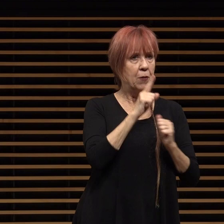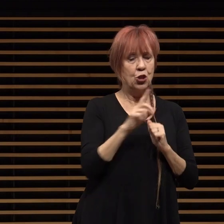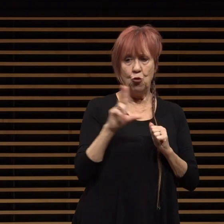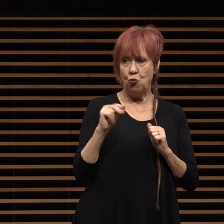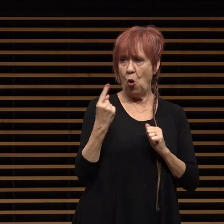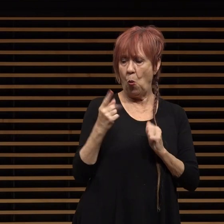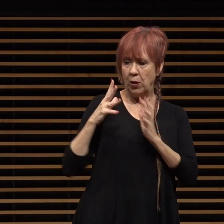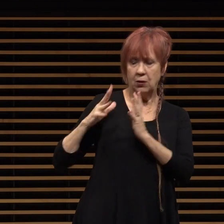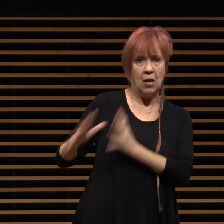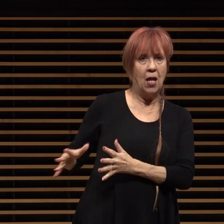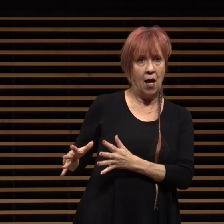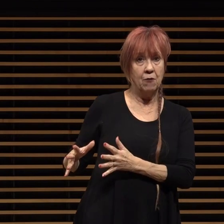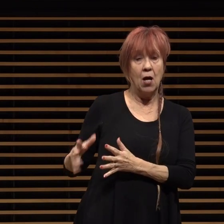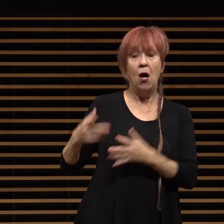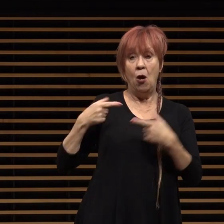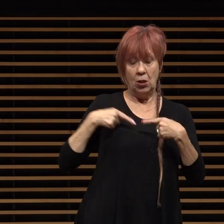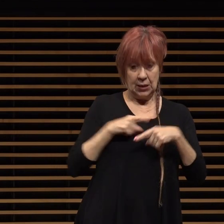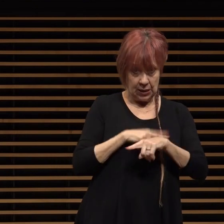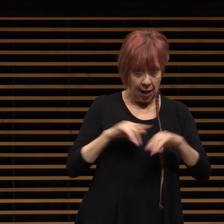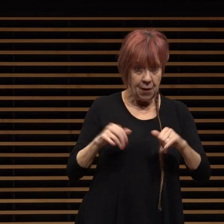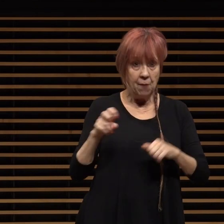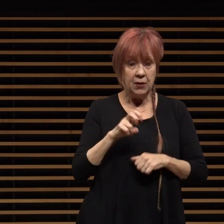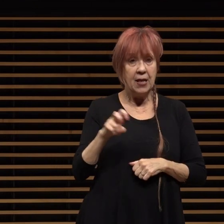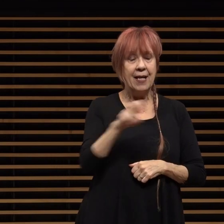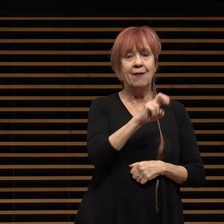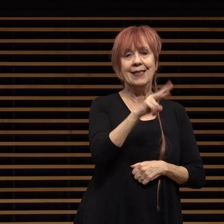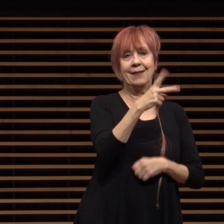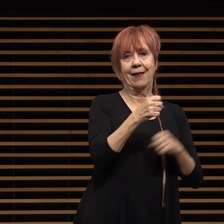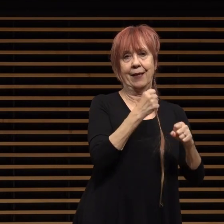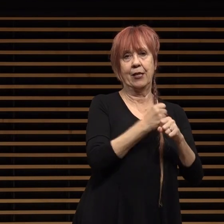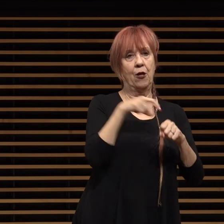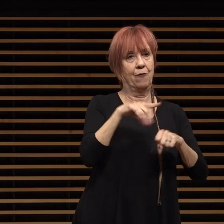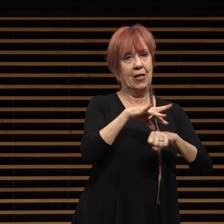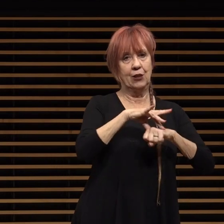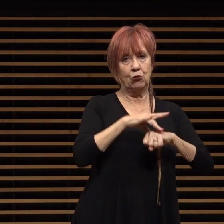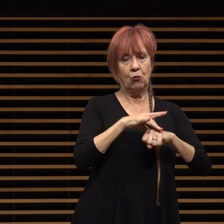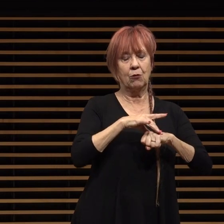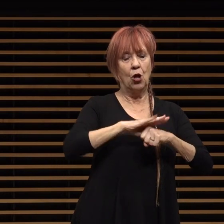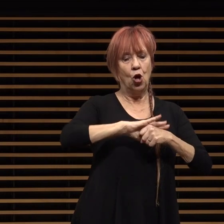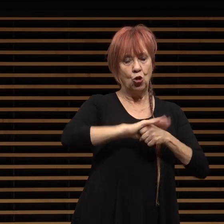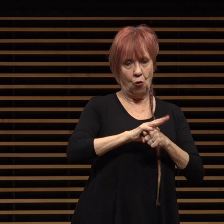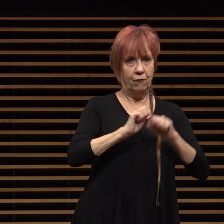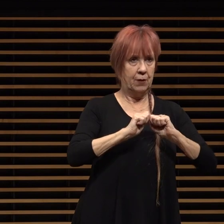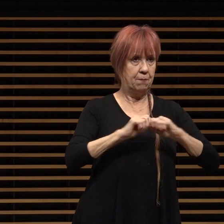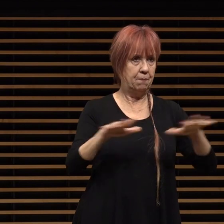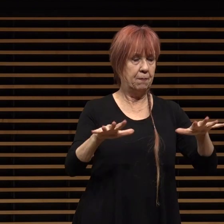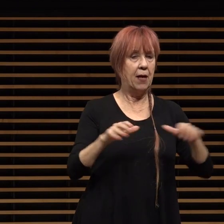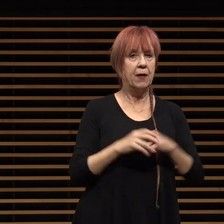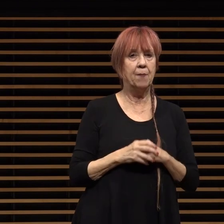behind as we navigated the second year of the coveted pandemic